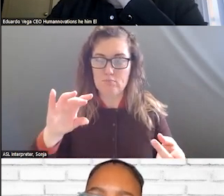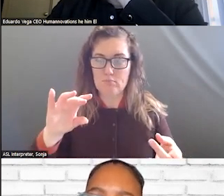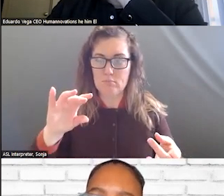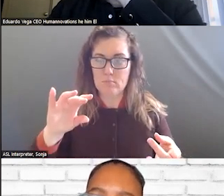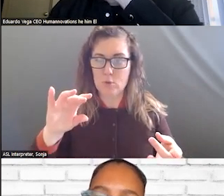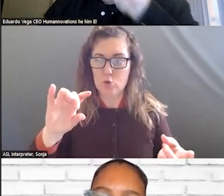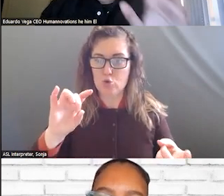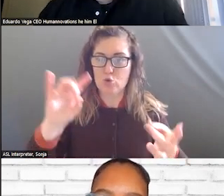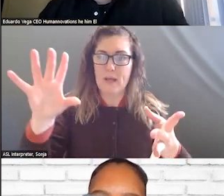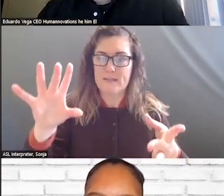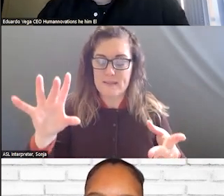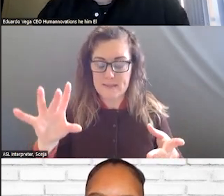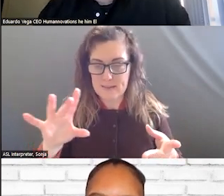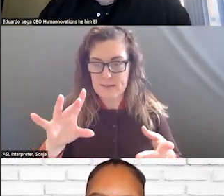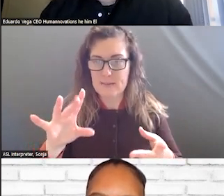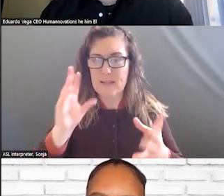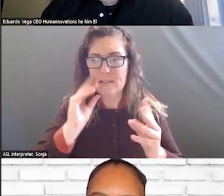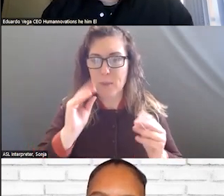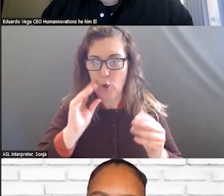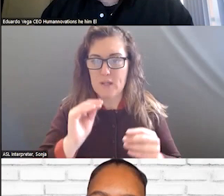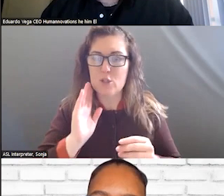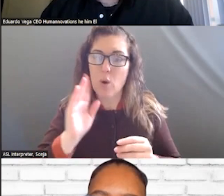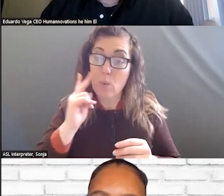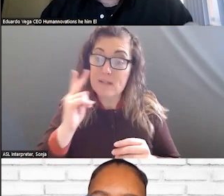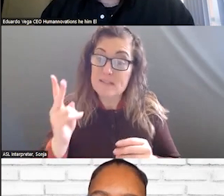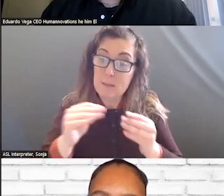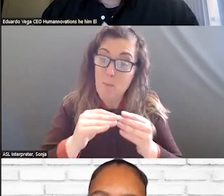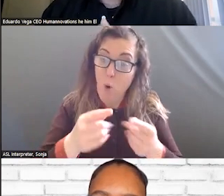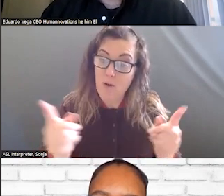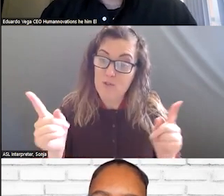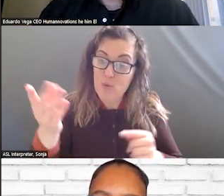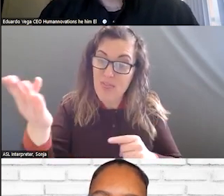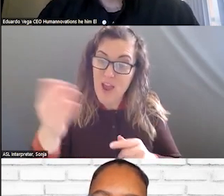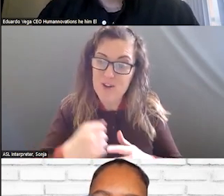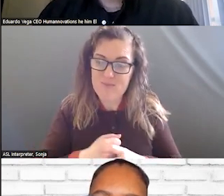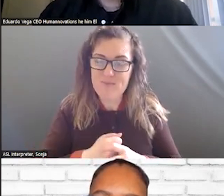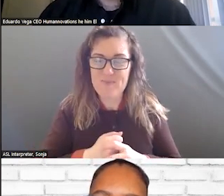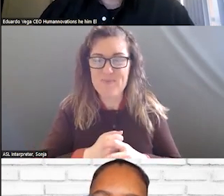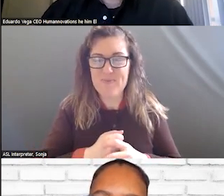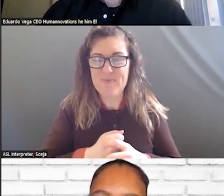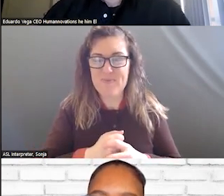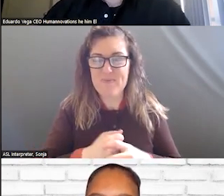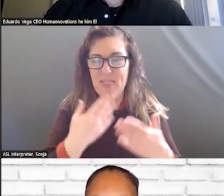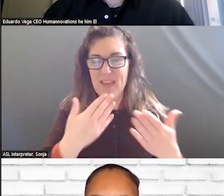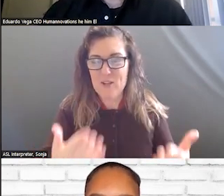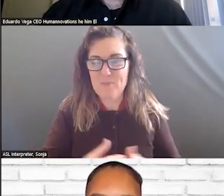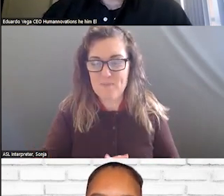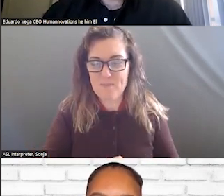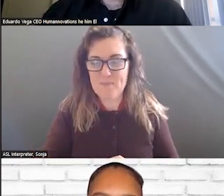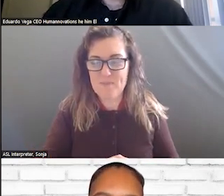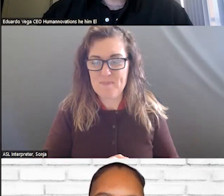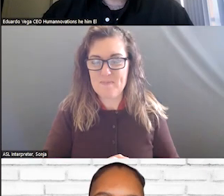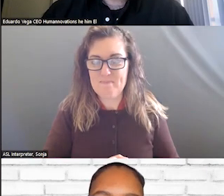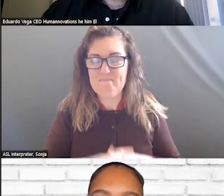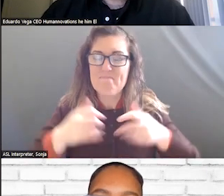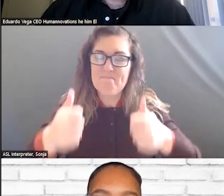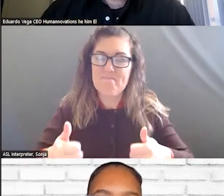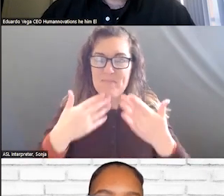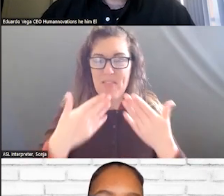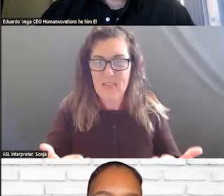THE REGISTRATION FOR THE COMMUNITY -- >>: THANK YOU, EDUARDO. FOLKS WILL LOOK